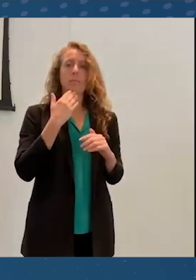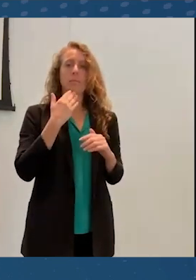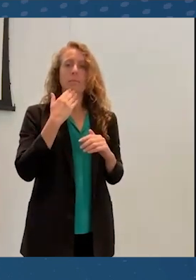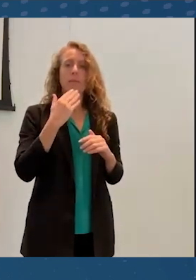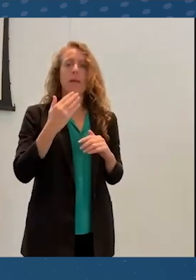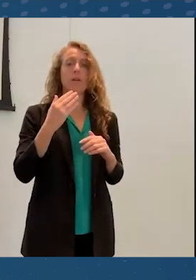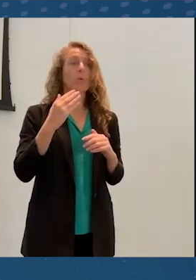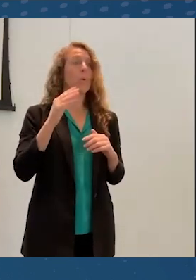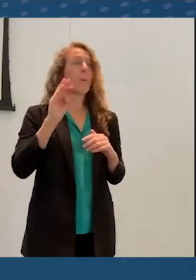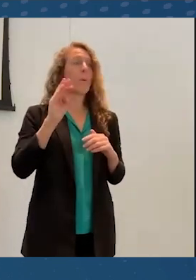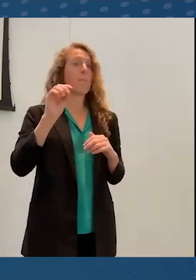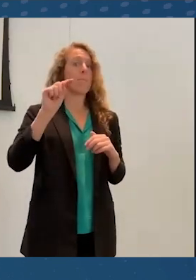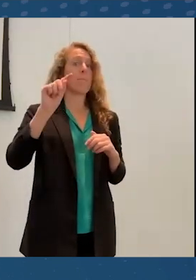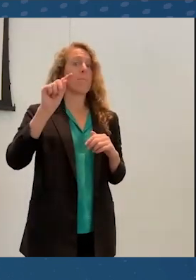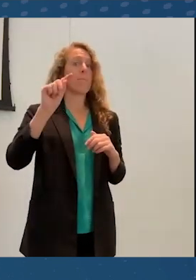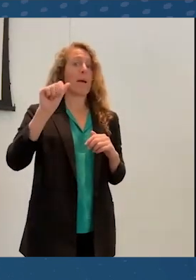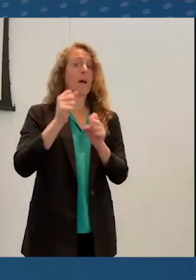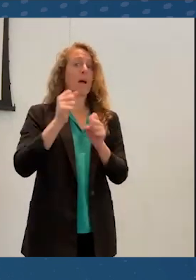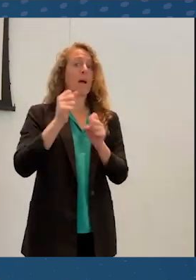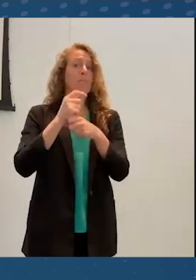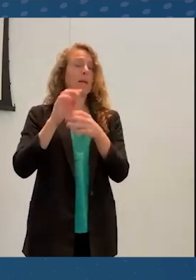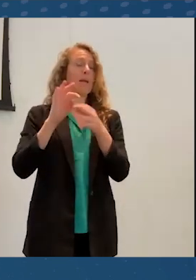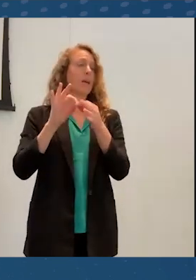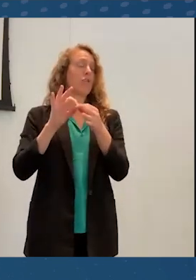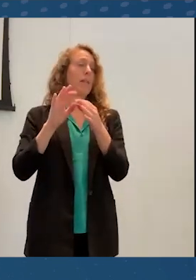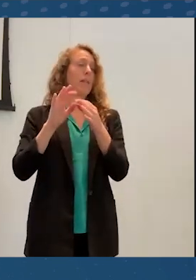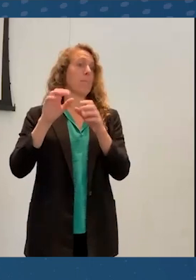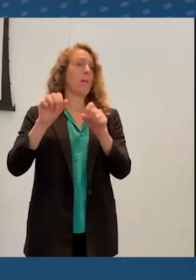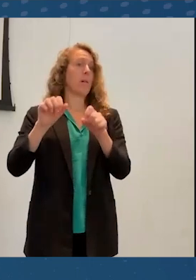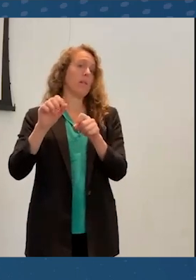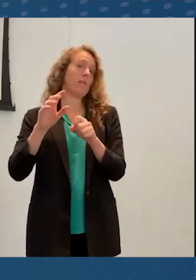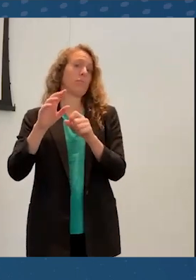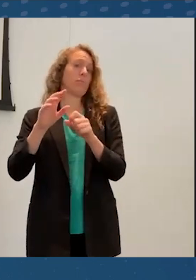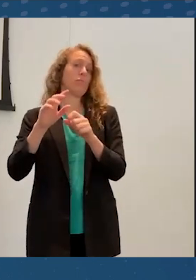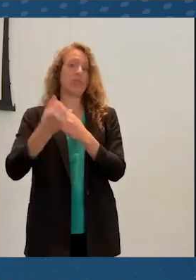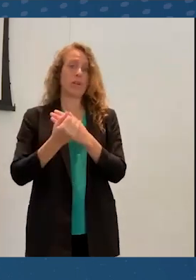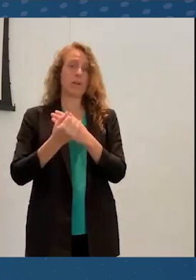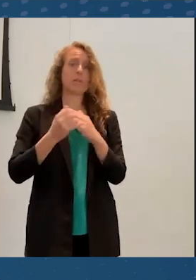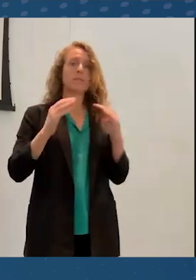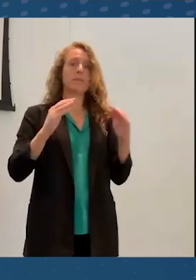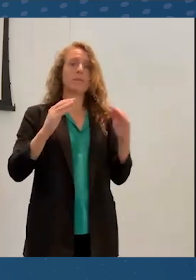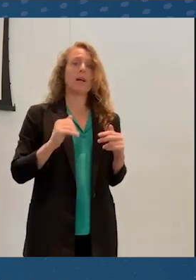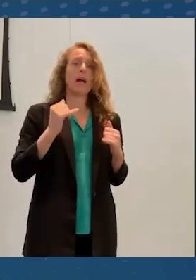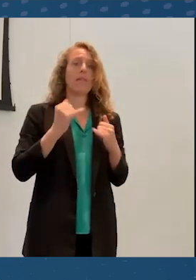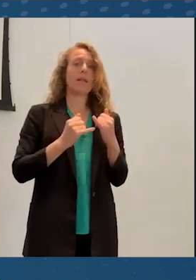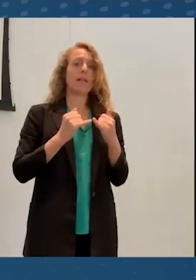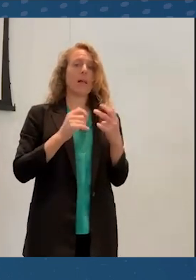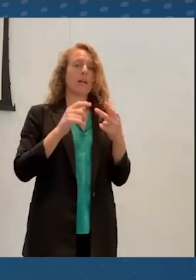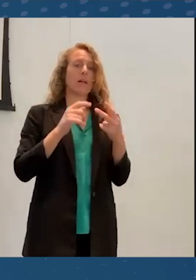and making social virtual reality accessible and on the selfrepresentation of disability in virtual reality.